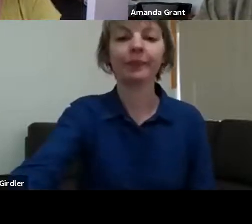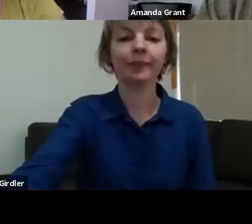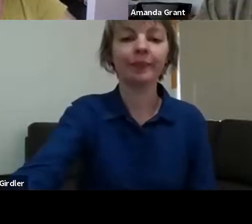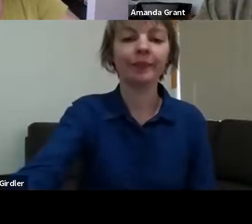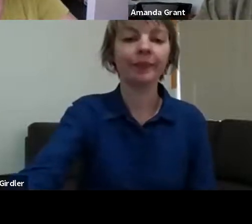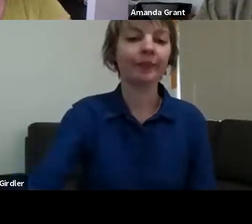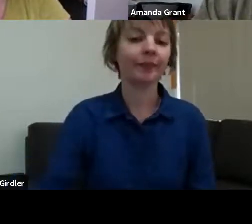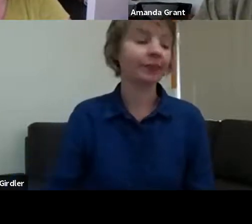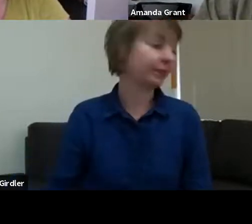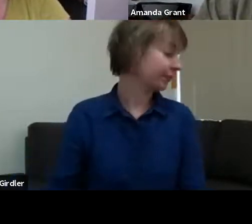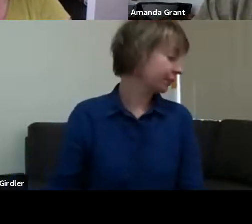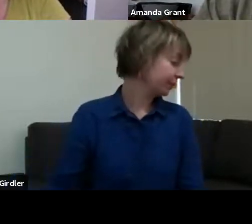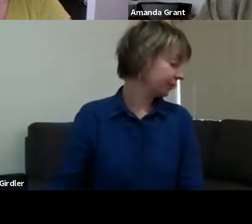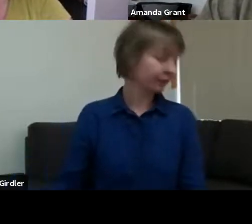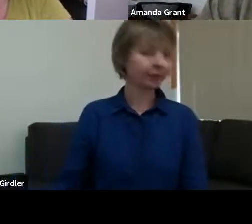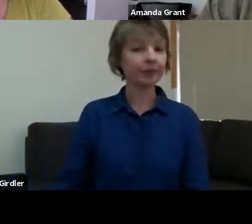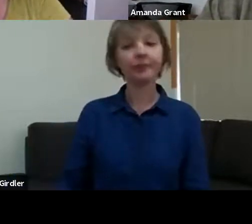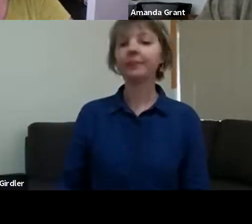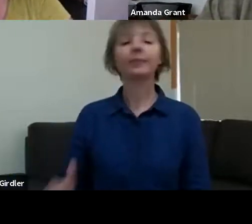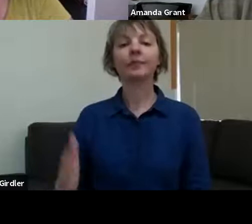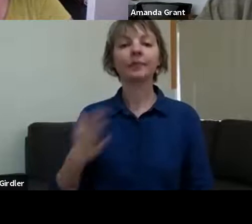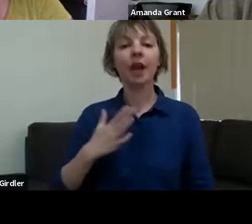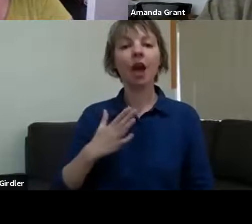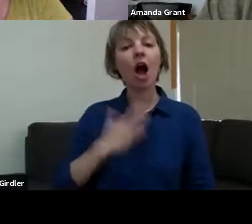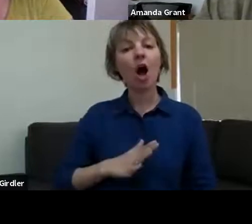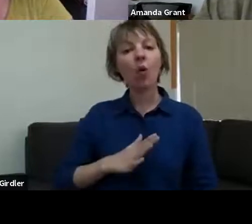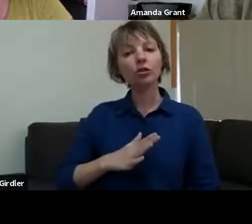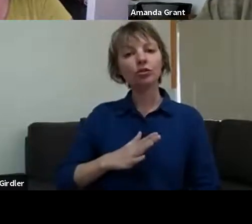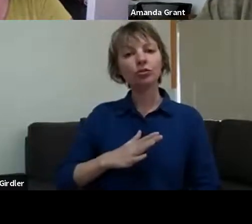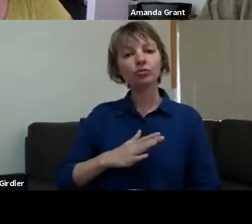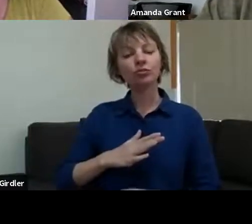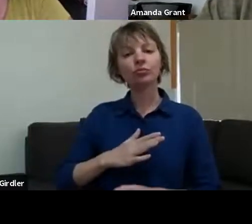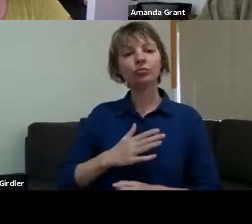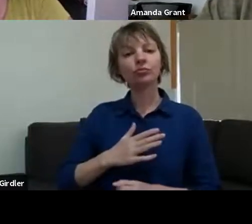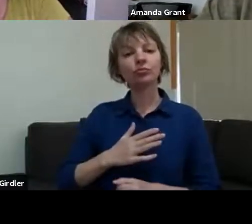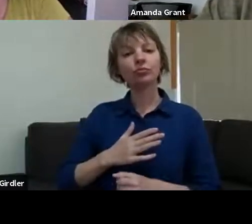Mahony, which we were emailing each other. There's a question I'd like